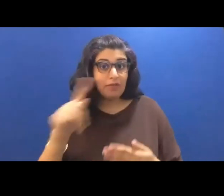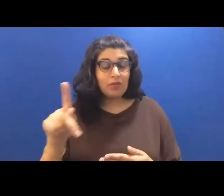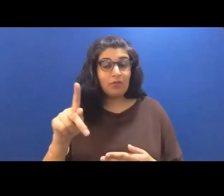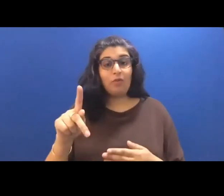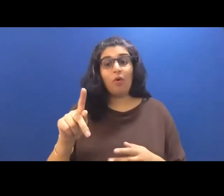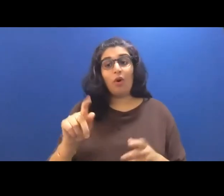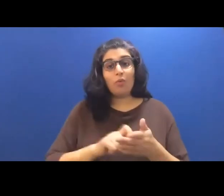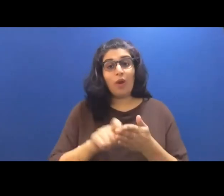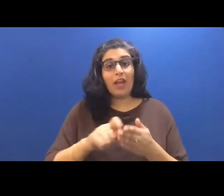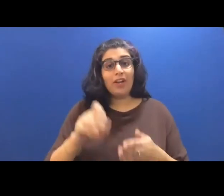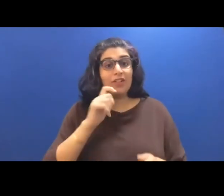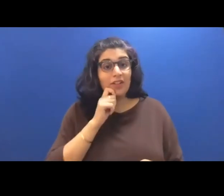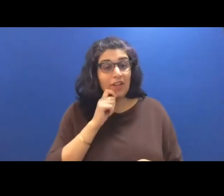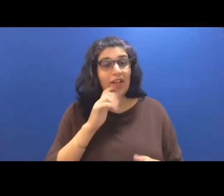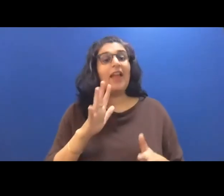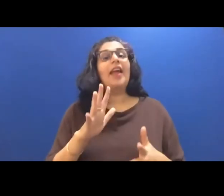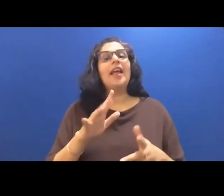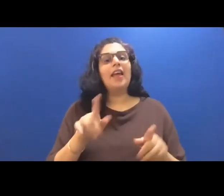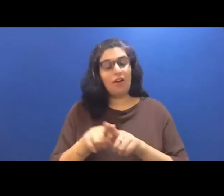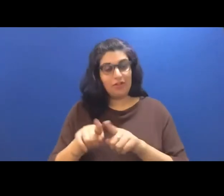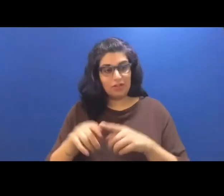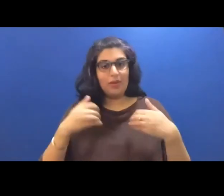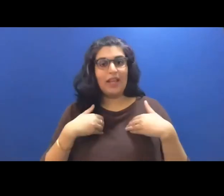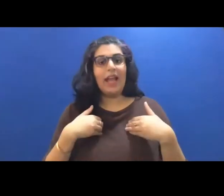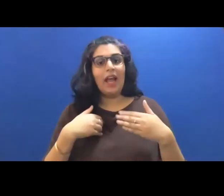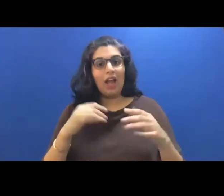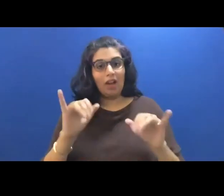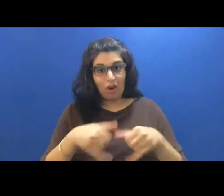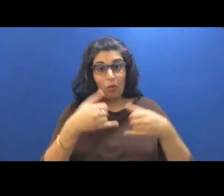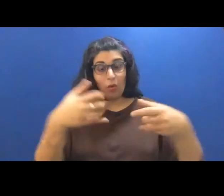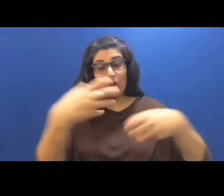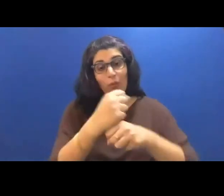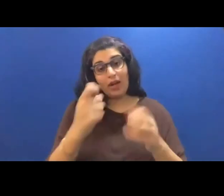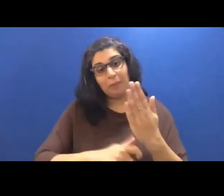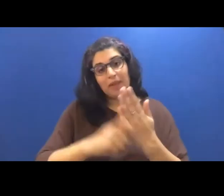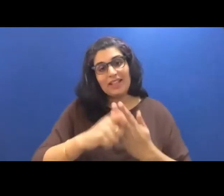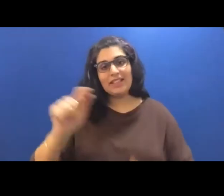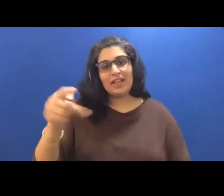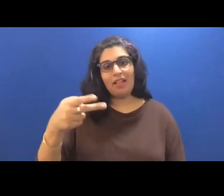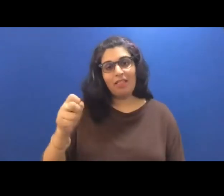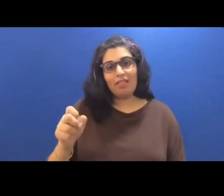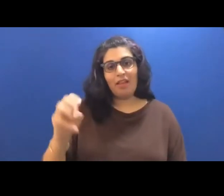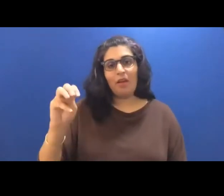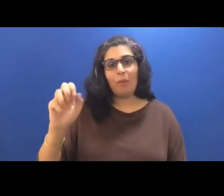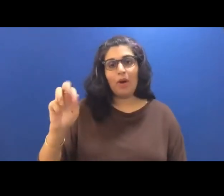literary magazine the margins this year we are celebrating our 30th anniversary with